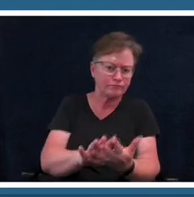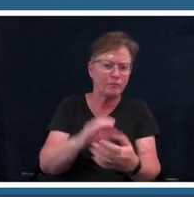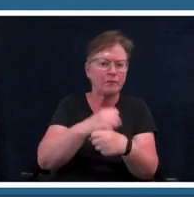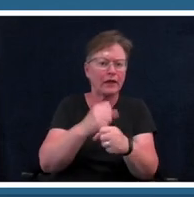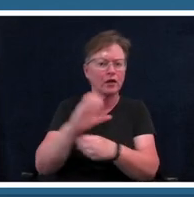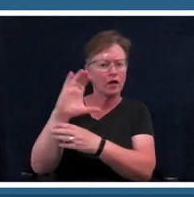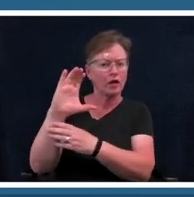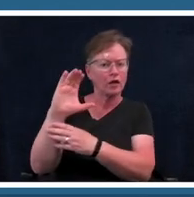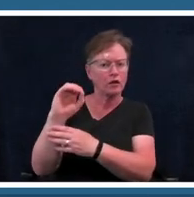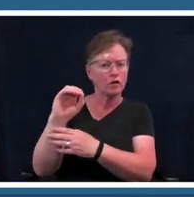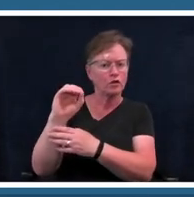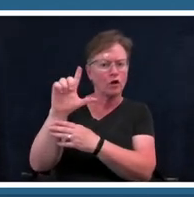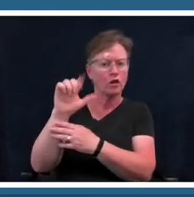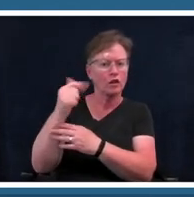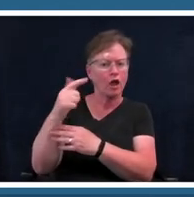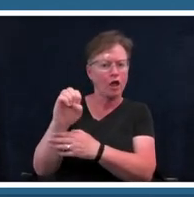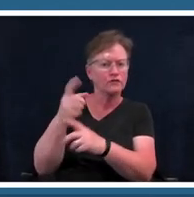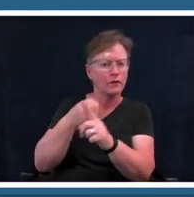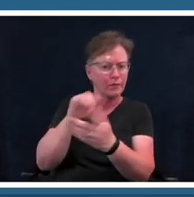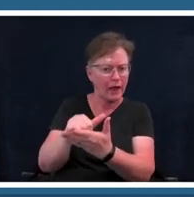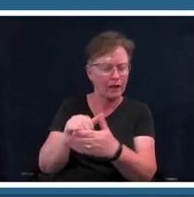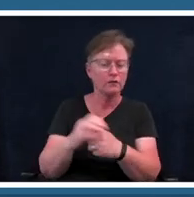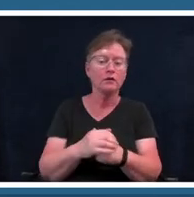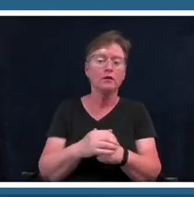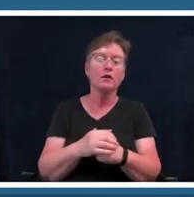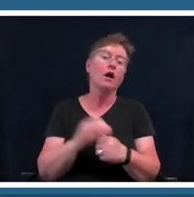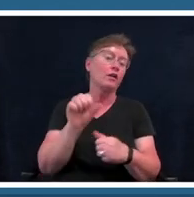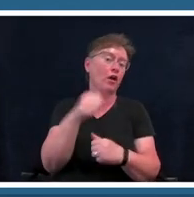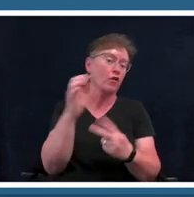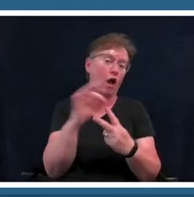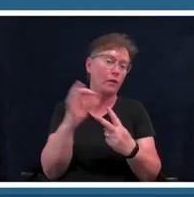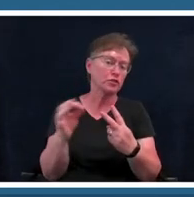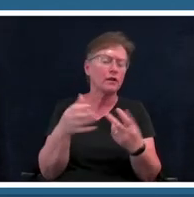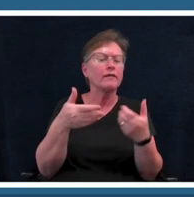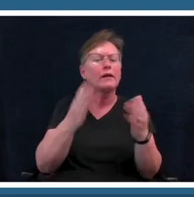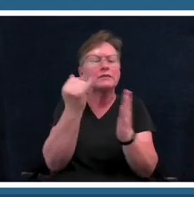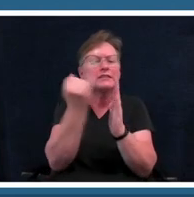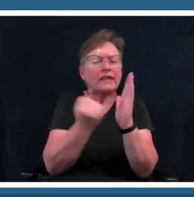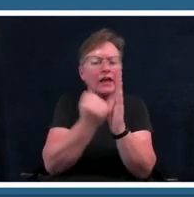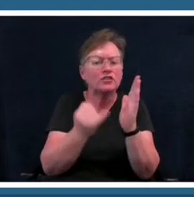sketch out their ideas for their monuments i mean this option is